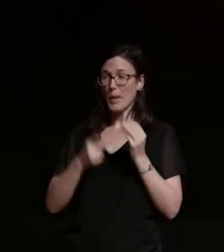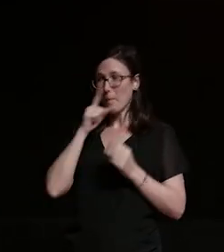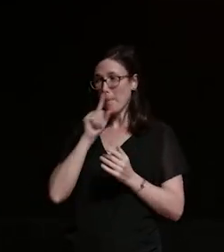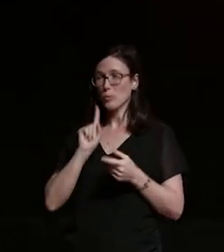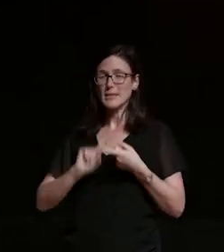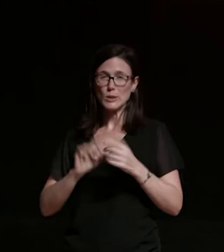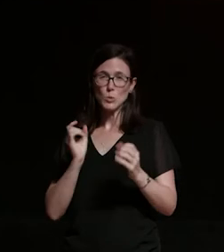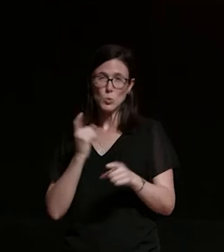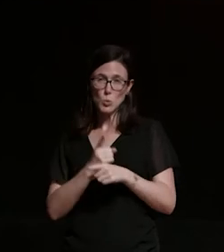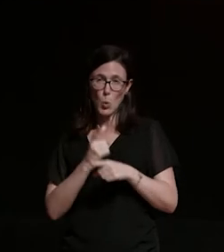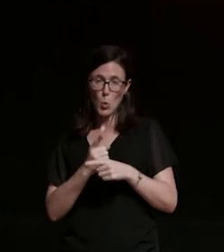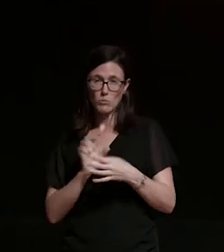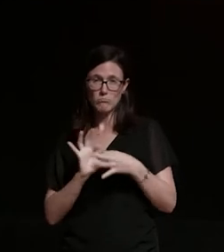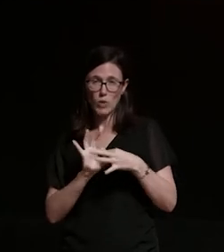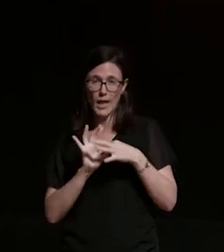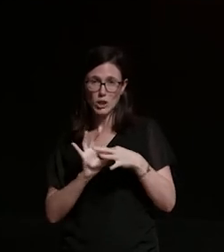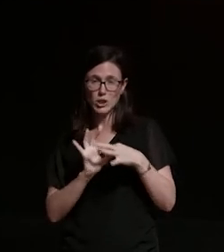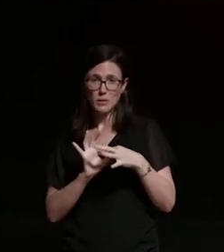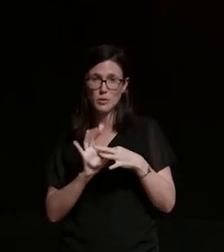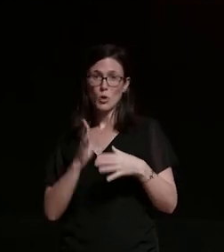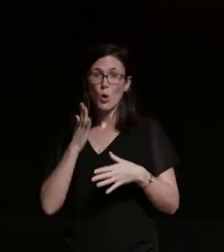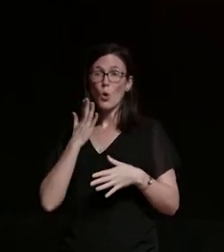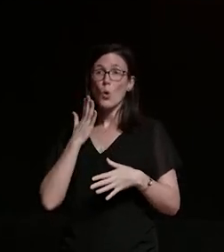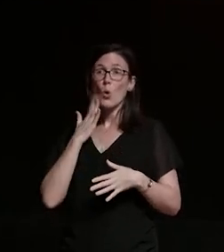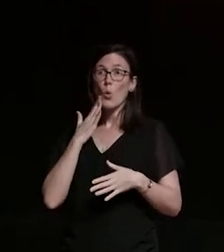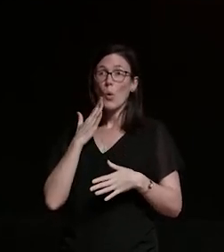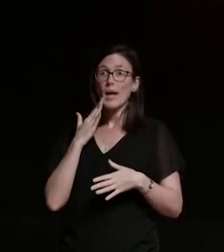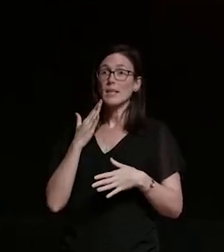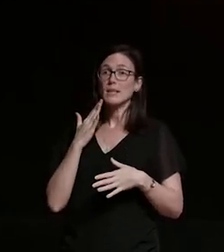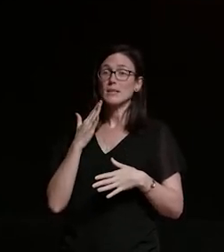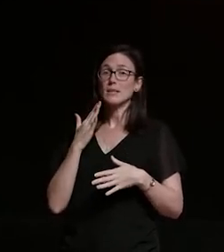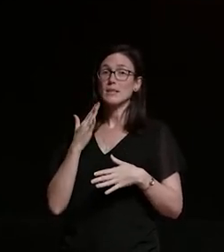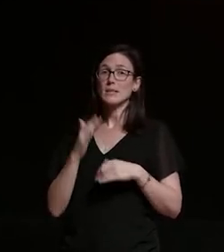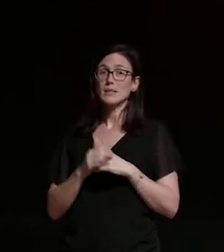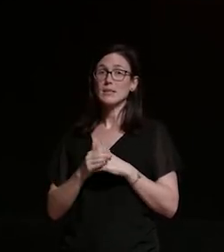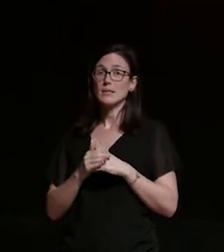want nothing to do with you it's a really big deal he went back home to communion